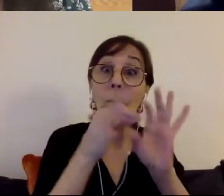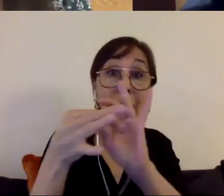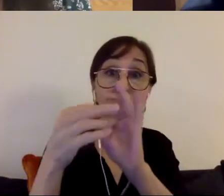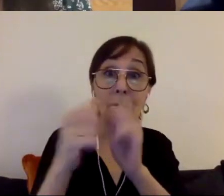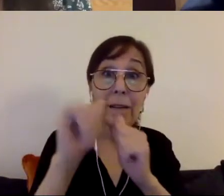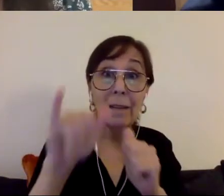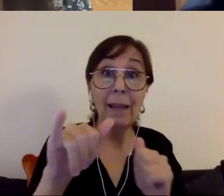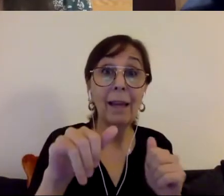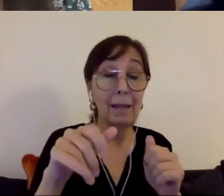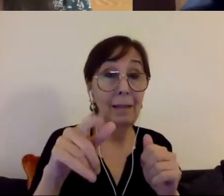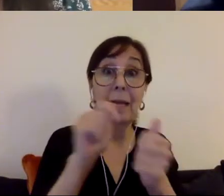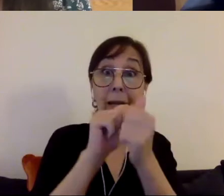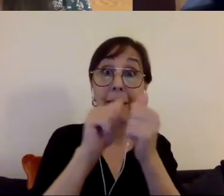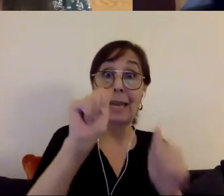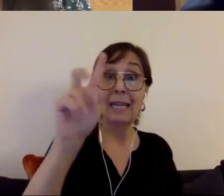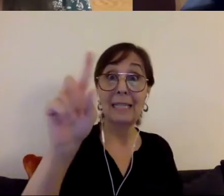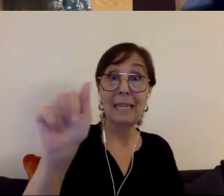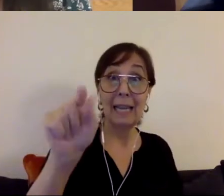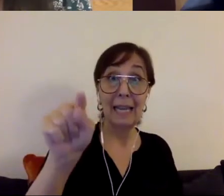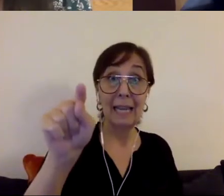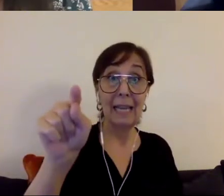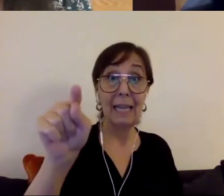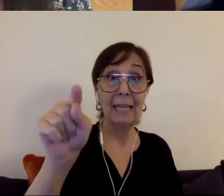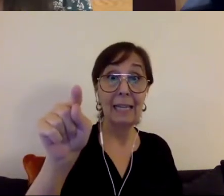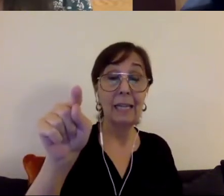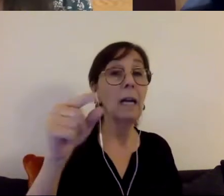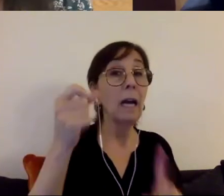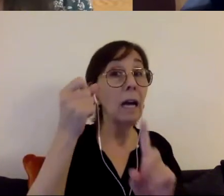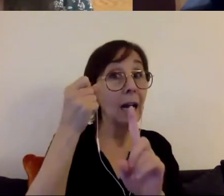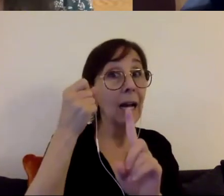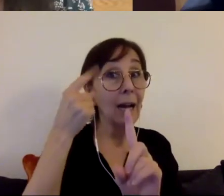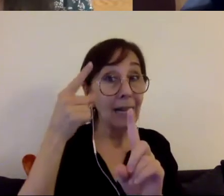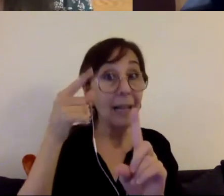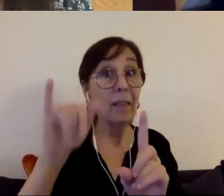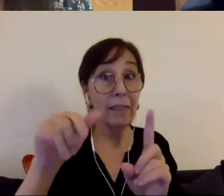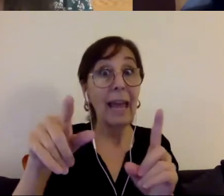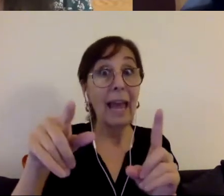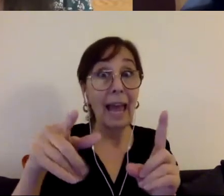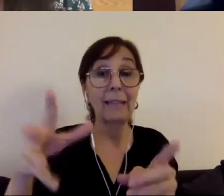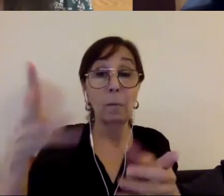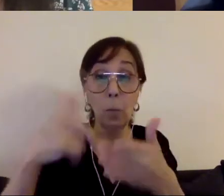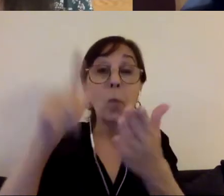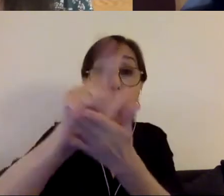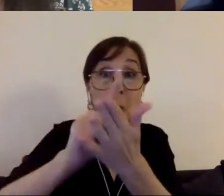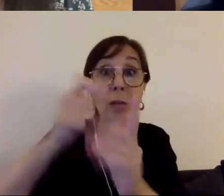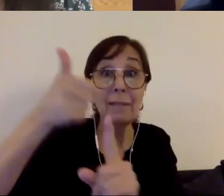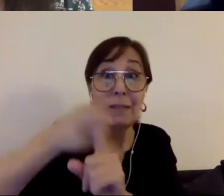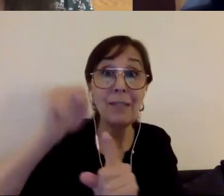passage of the ADA, in addition to what a does and says, was the fact that disabled